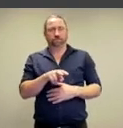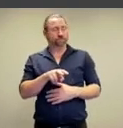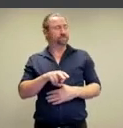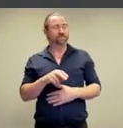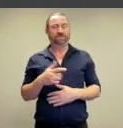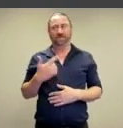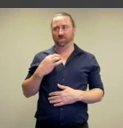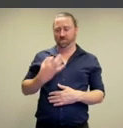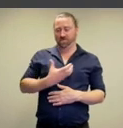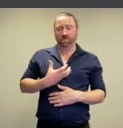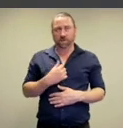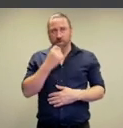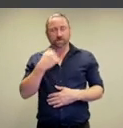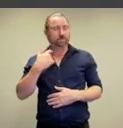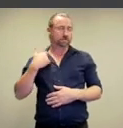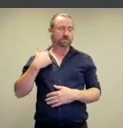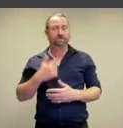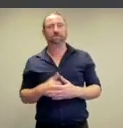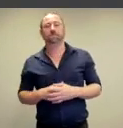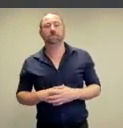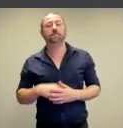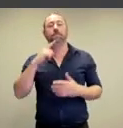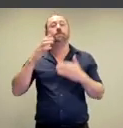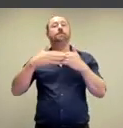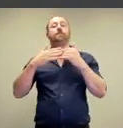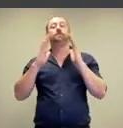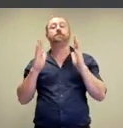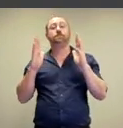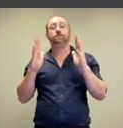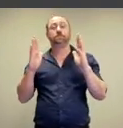audiences